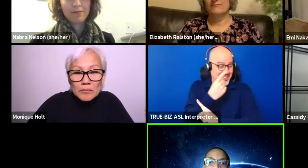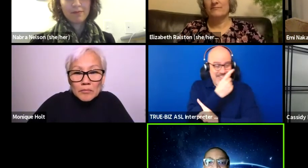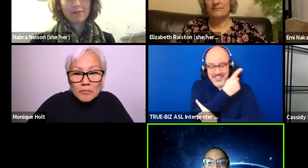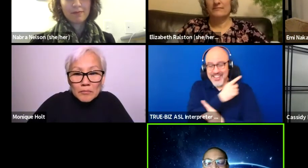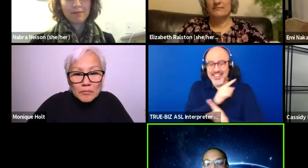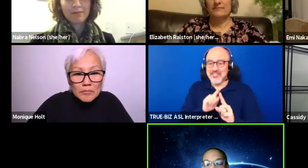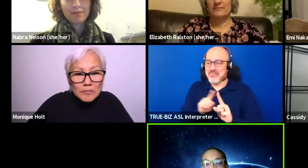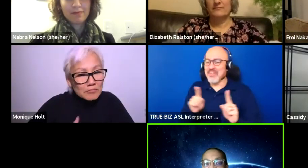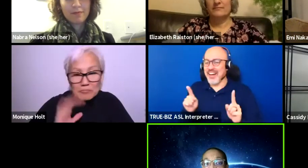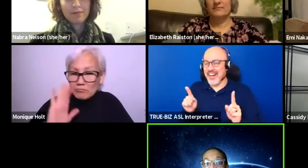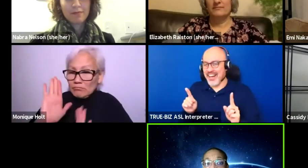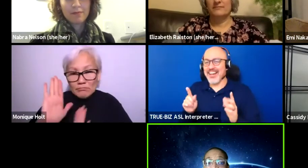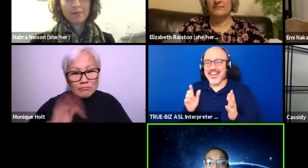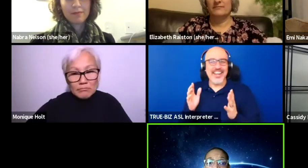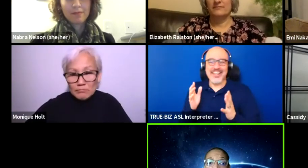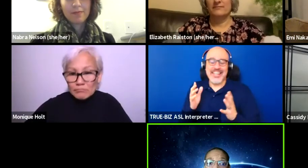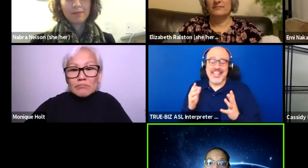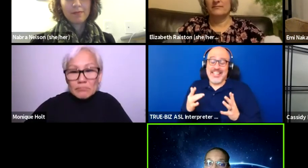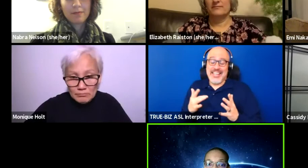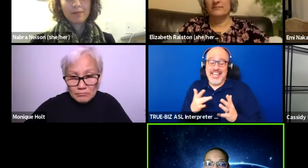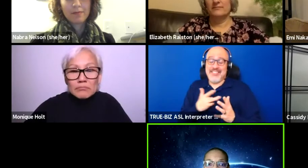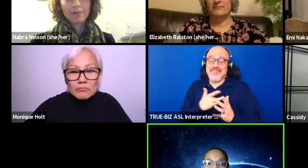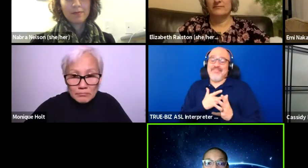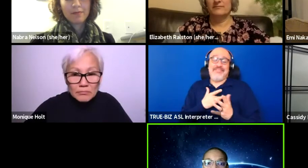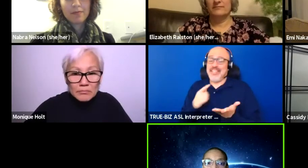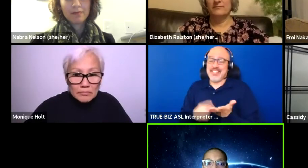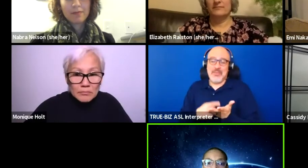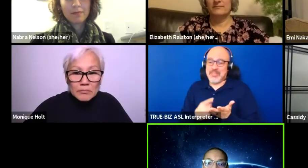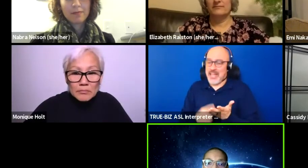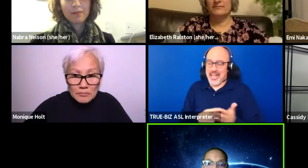it gets to me sometimes, and then, yeah.